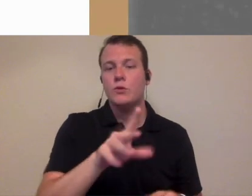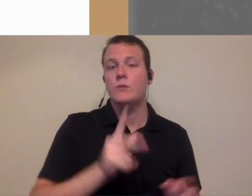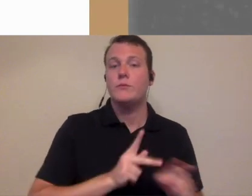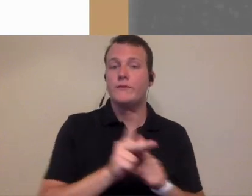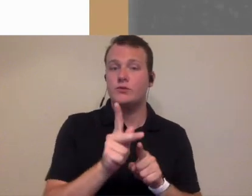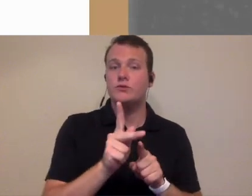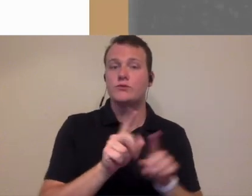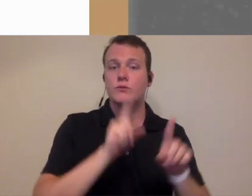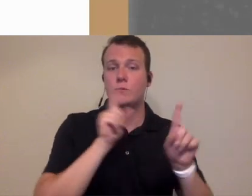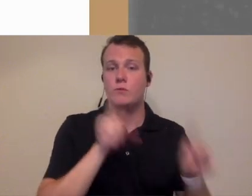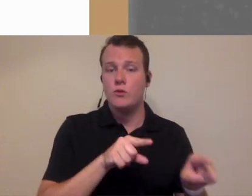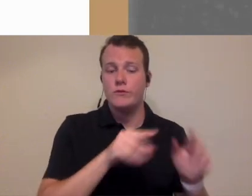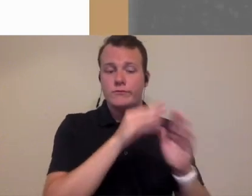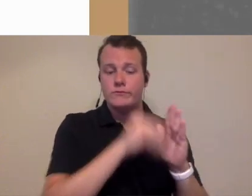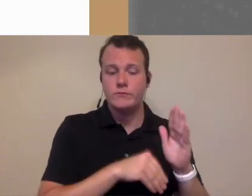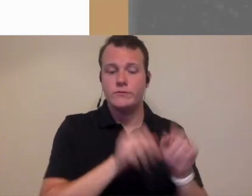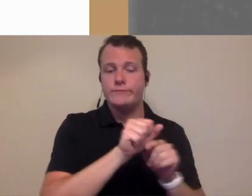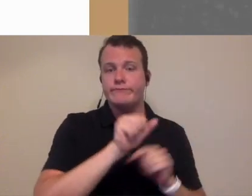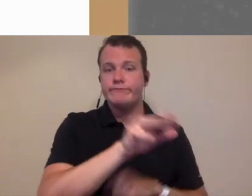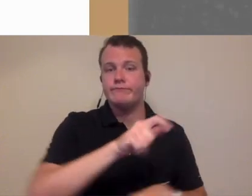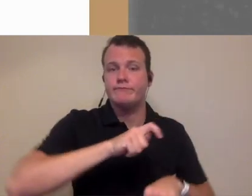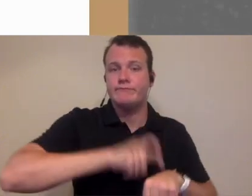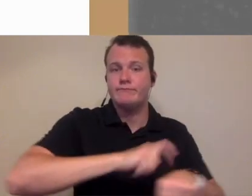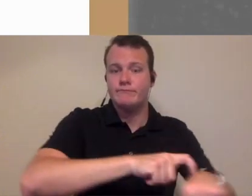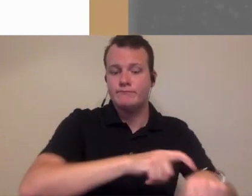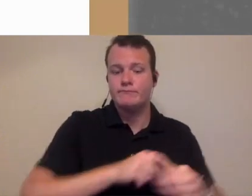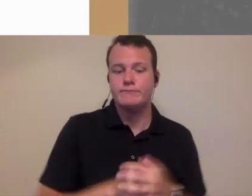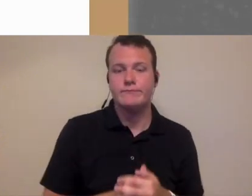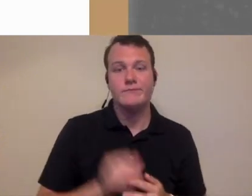professional reports are being sent out in a professional way in a timely